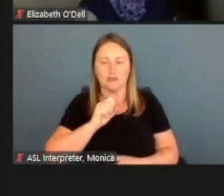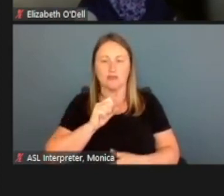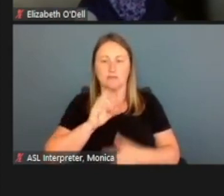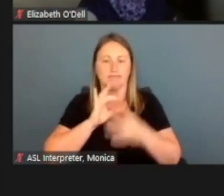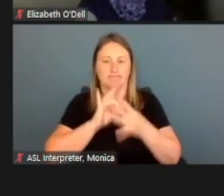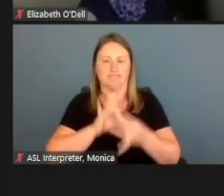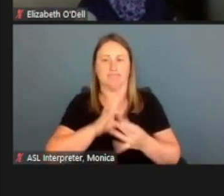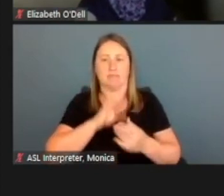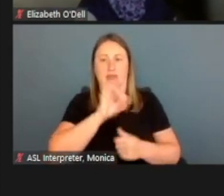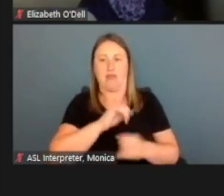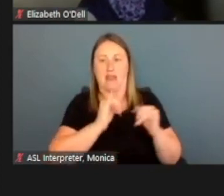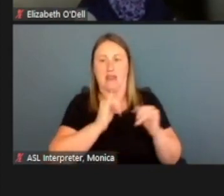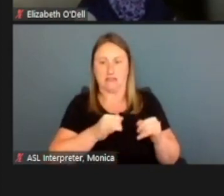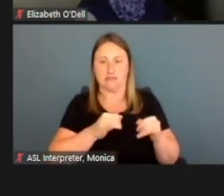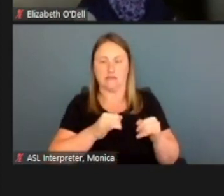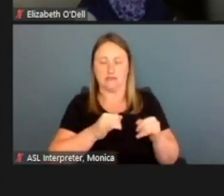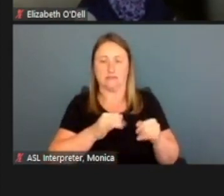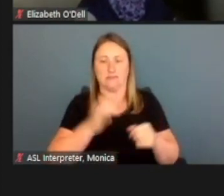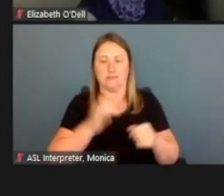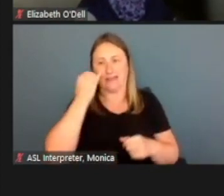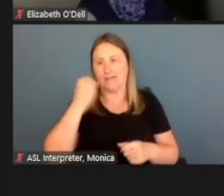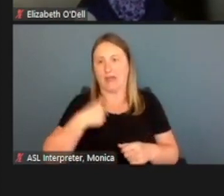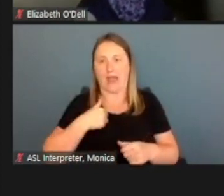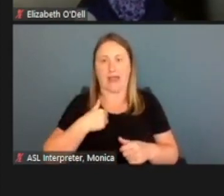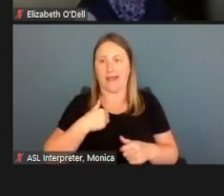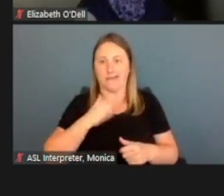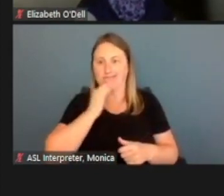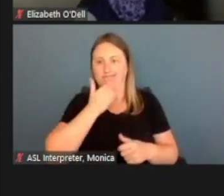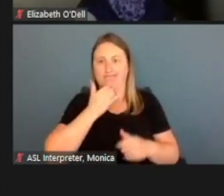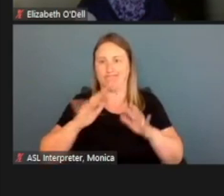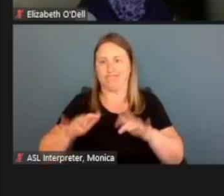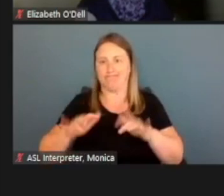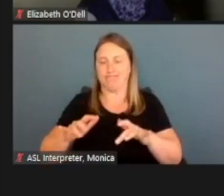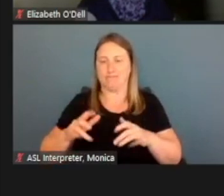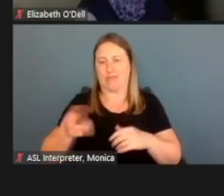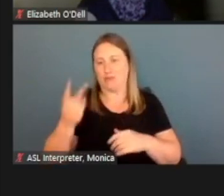That way if I've entered, if there's two Jennifers in the household,